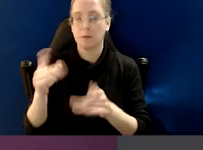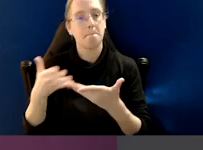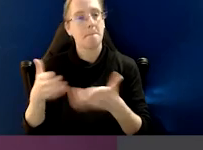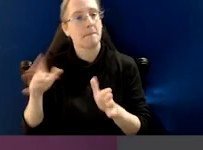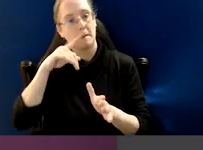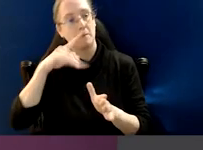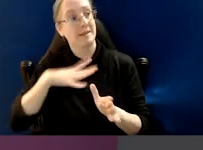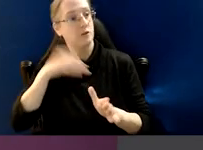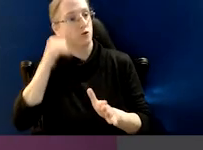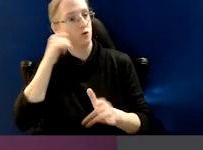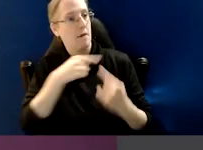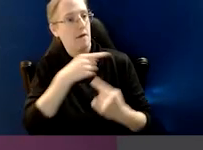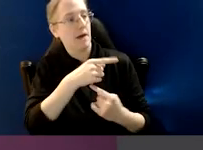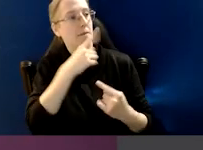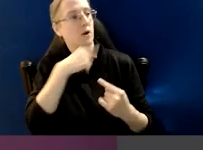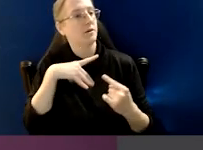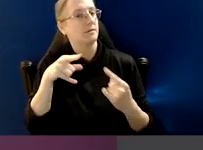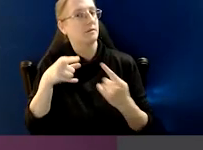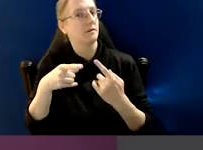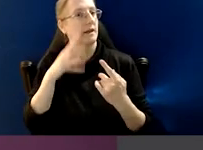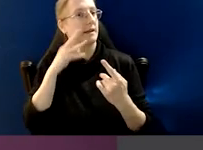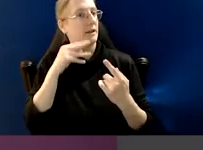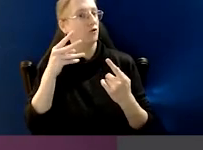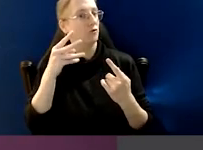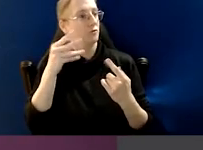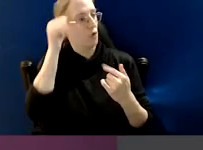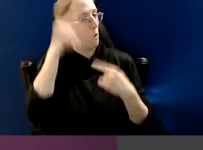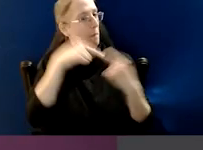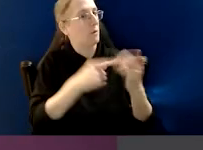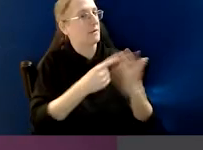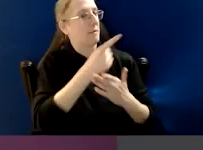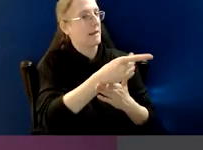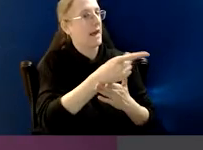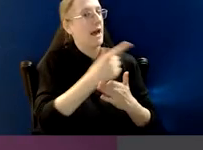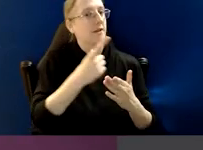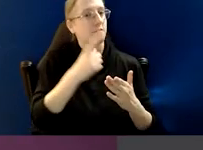not only to other local councils or heads of agencies,